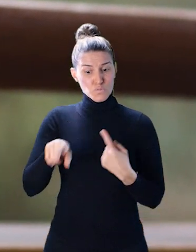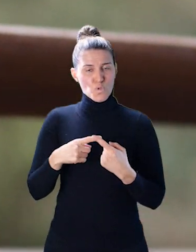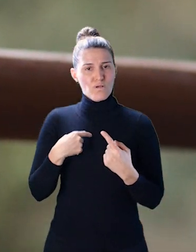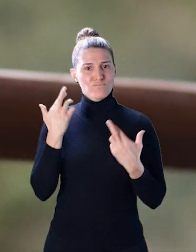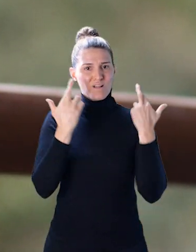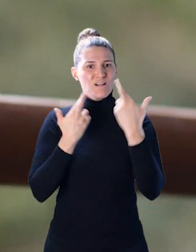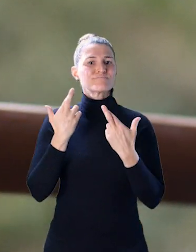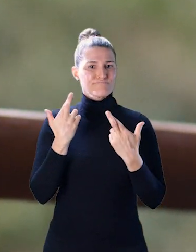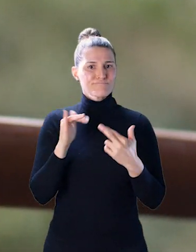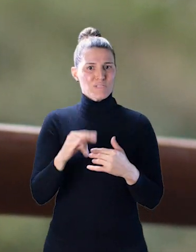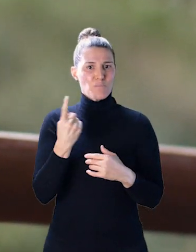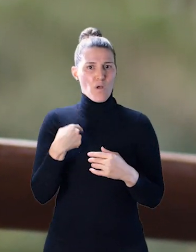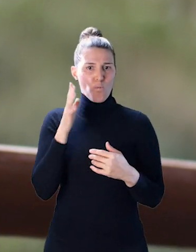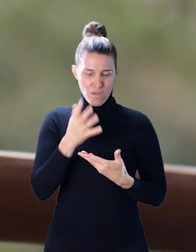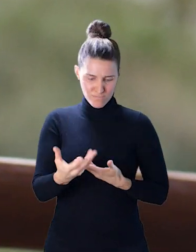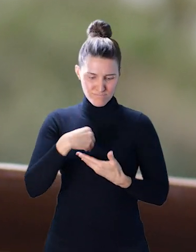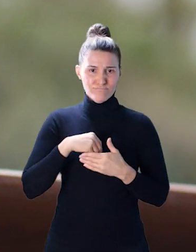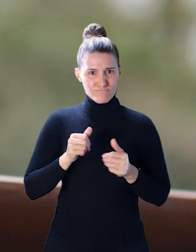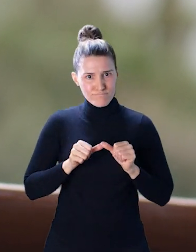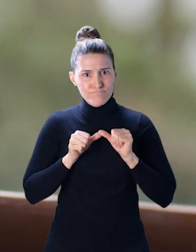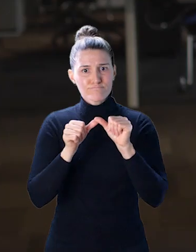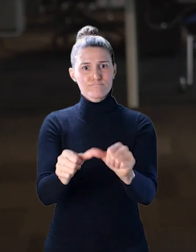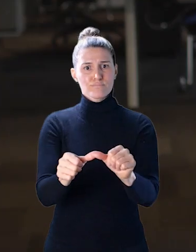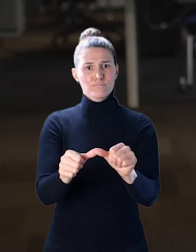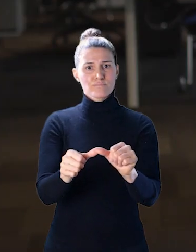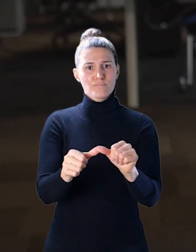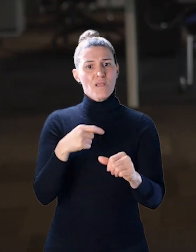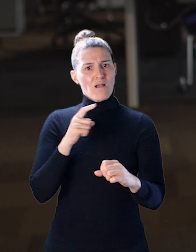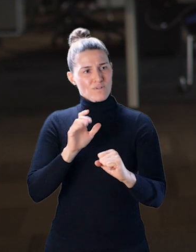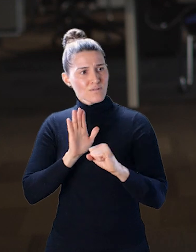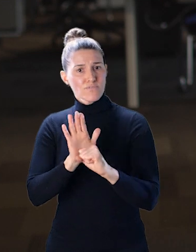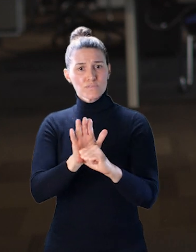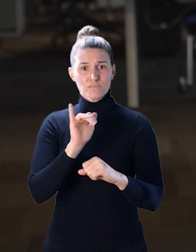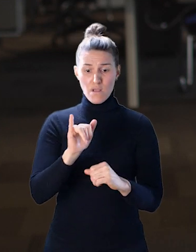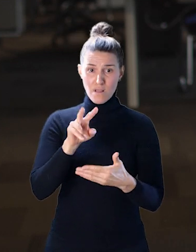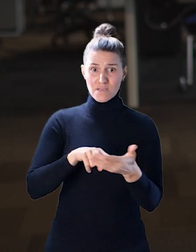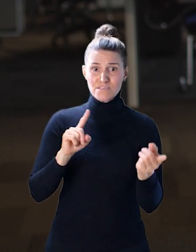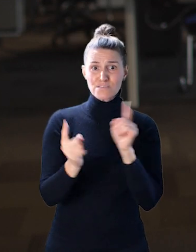that this is something that I want to carry forward with me forever. In advocating that dyslexia is not something for